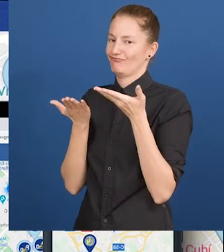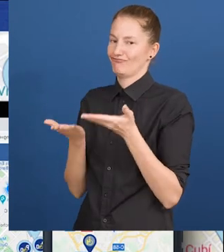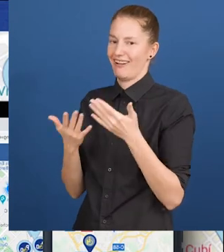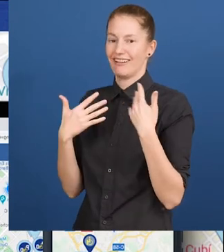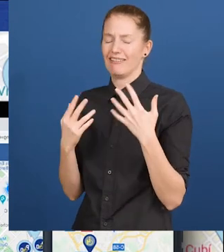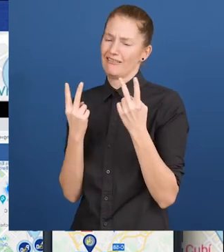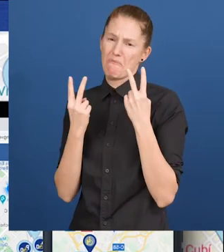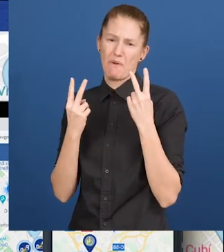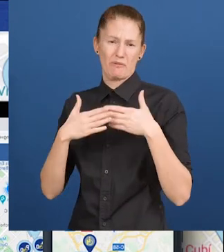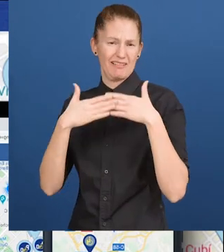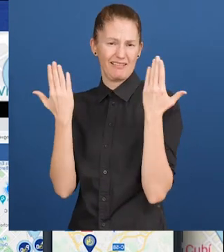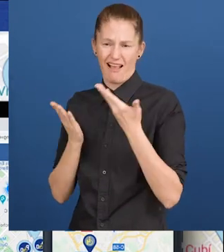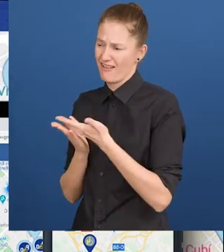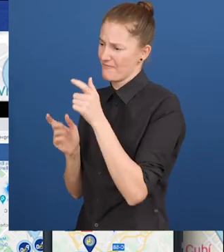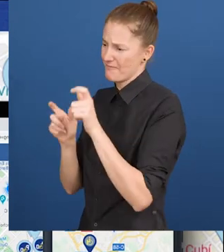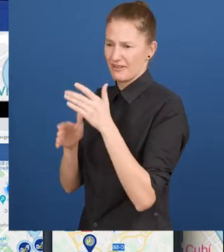to improve their inclusion and autonomy."